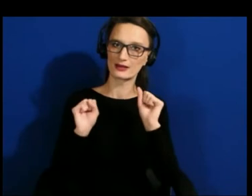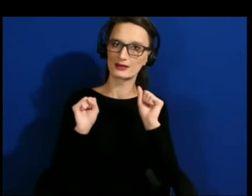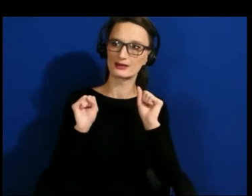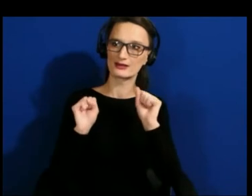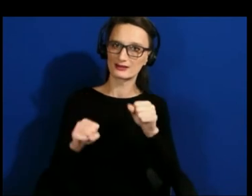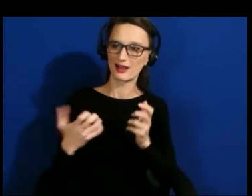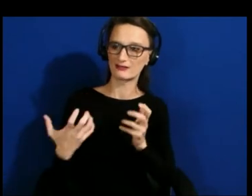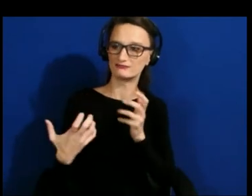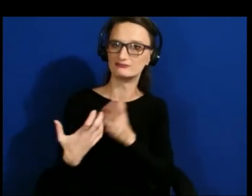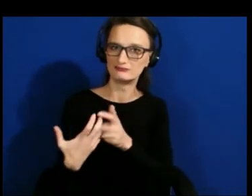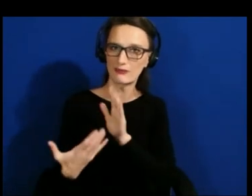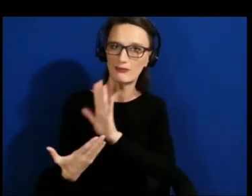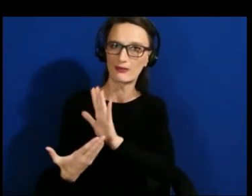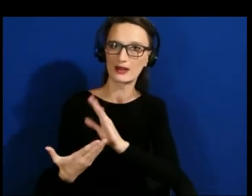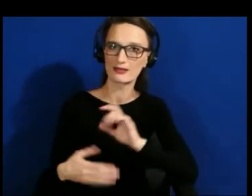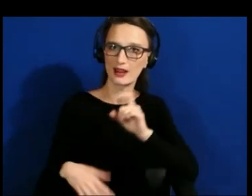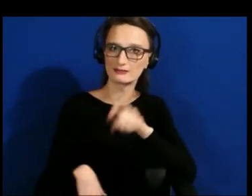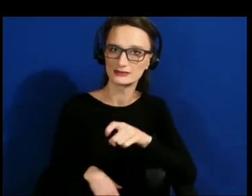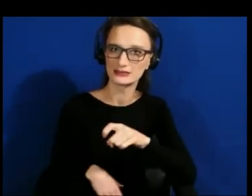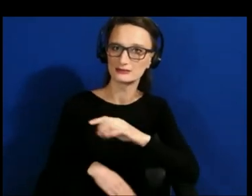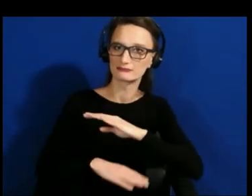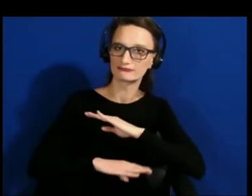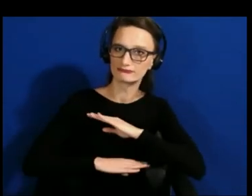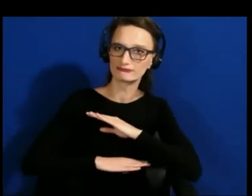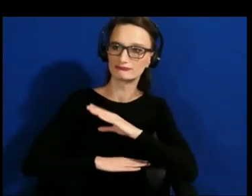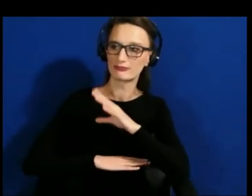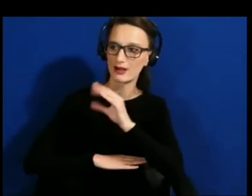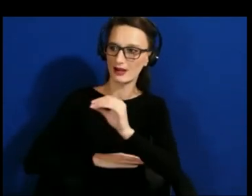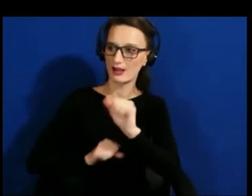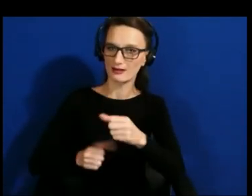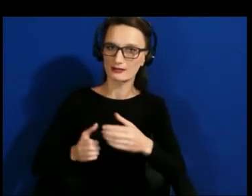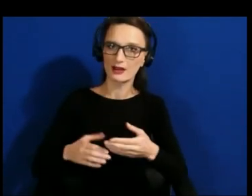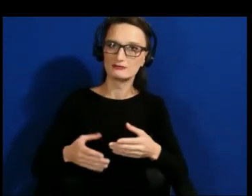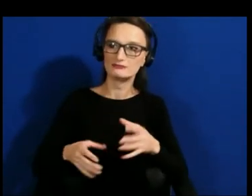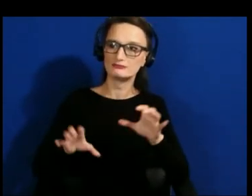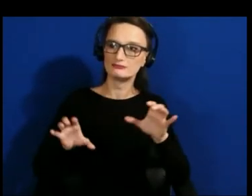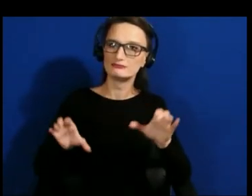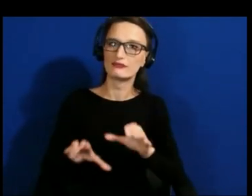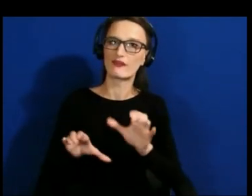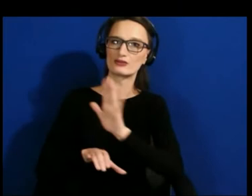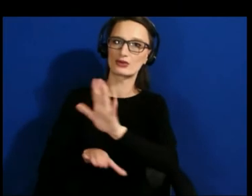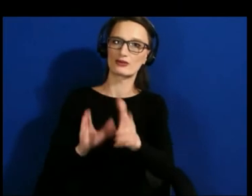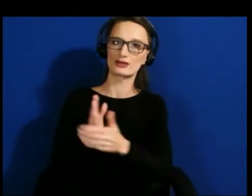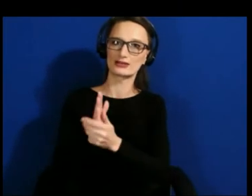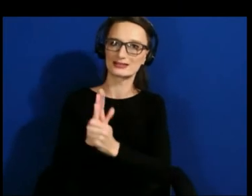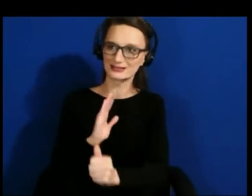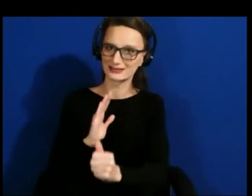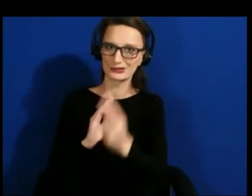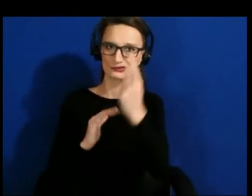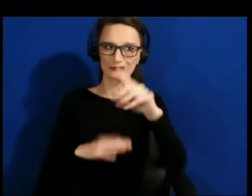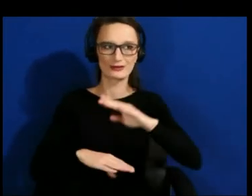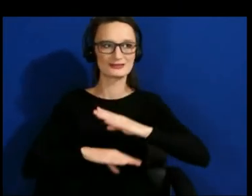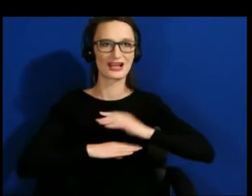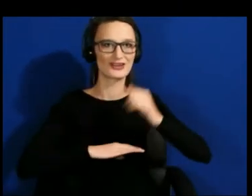employer's needs so they have the right skills to meet the jobs of tomorrow and the capabilities to